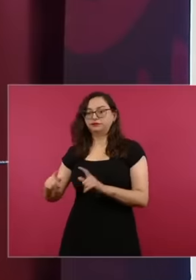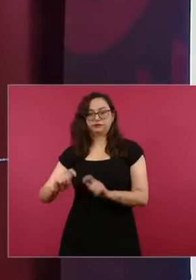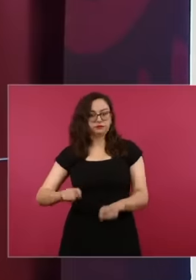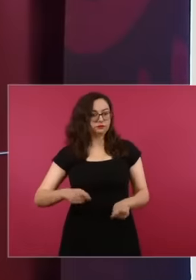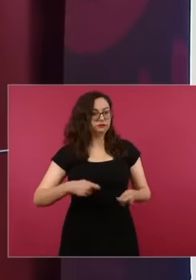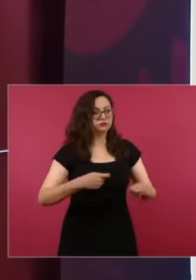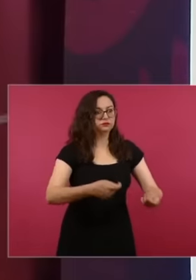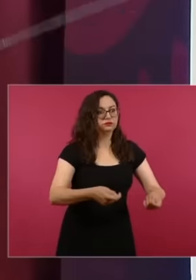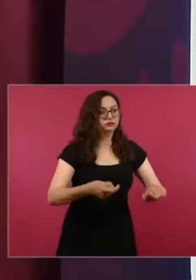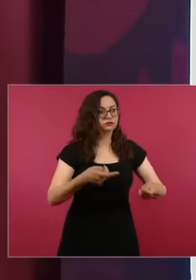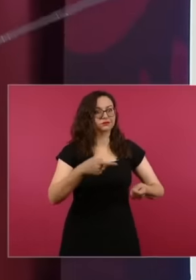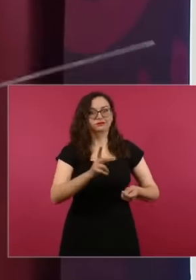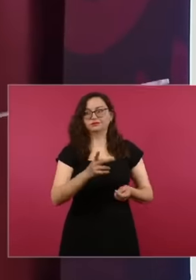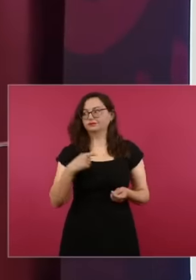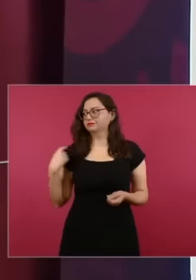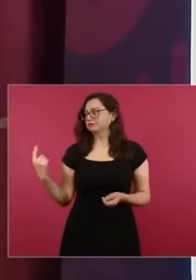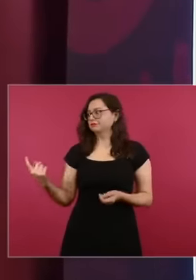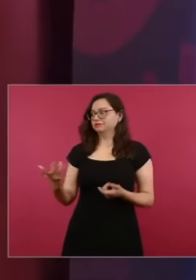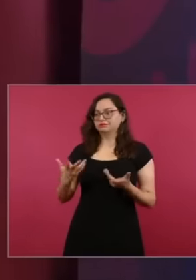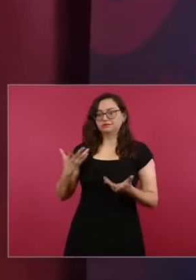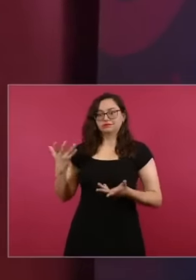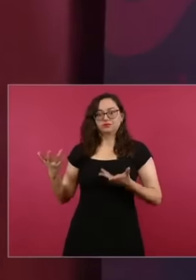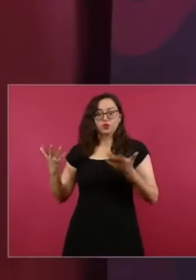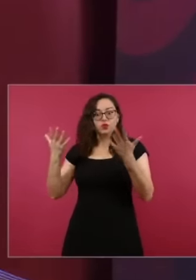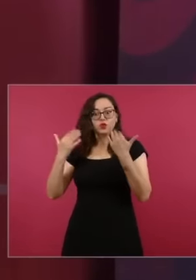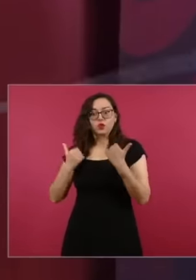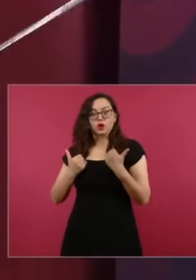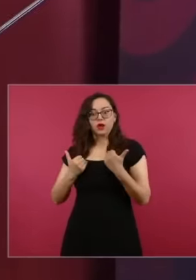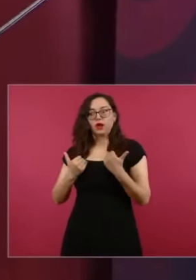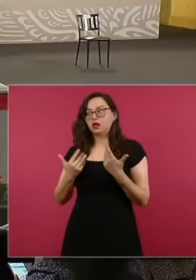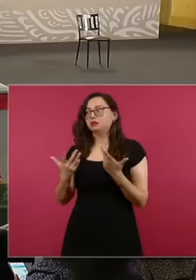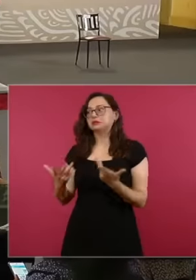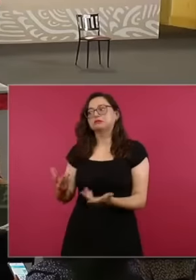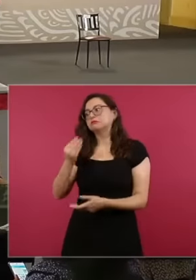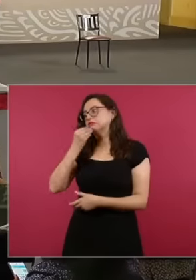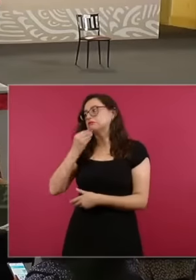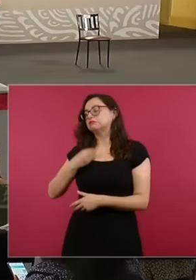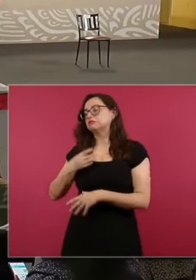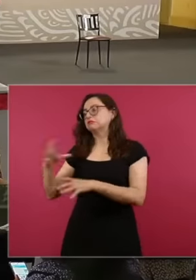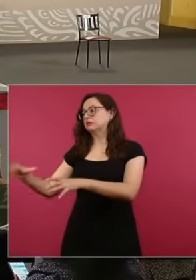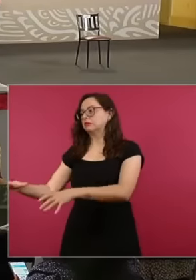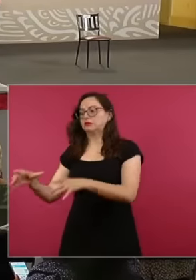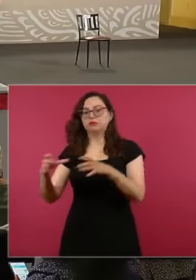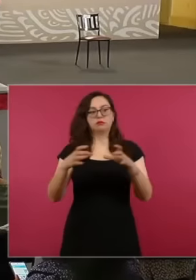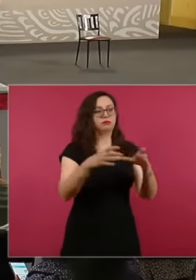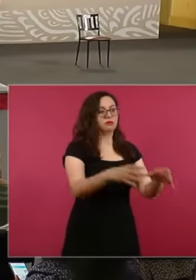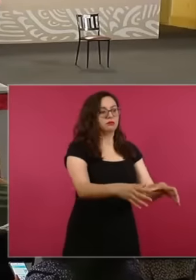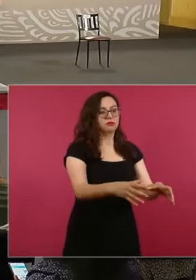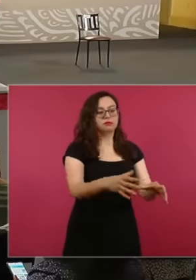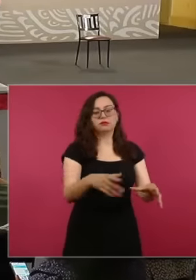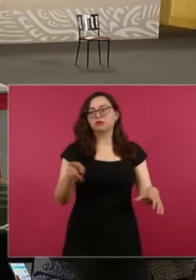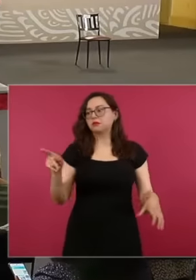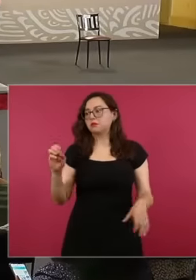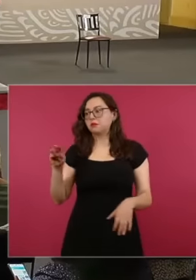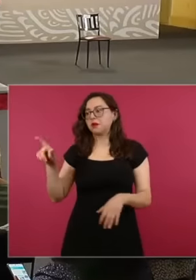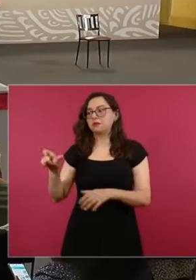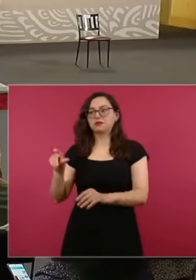plants, so Pemex sacrificed its plants to be able to give this company the raw material.